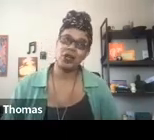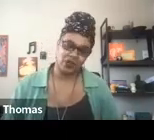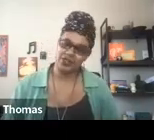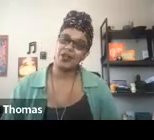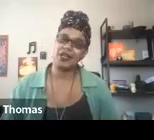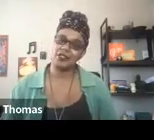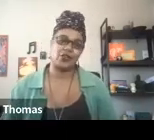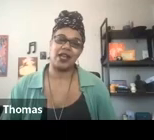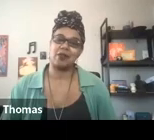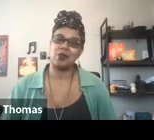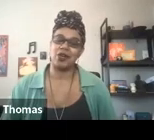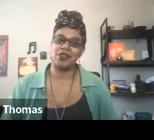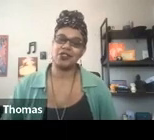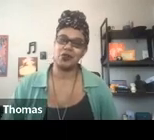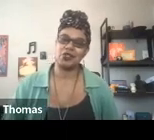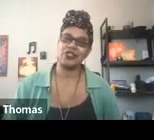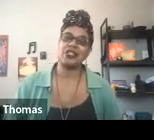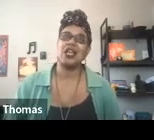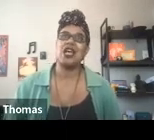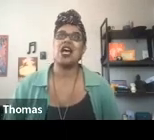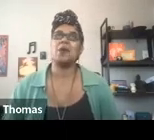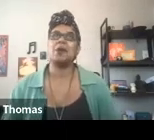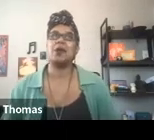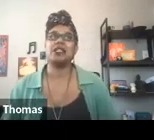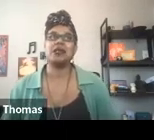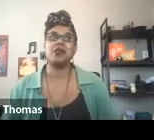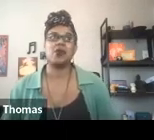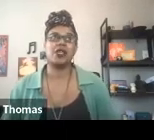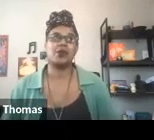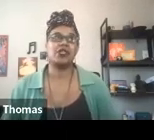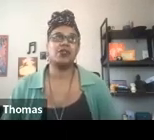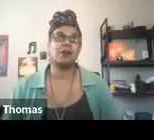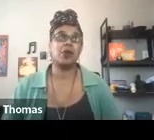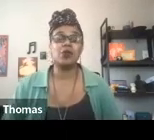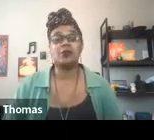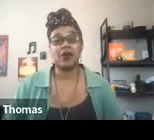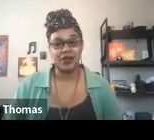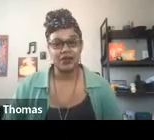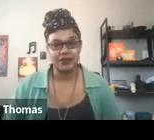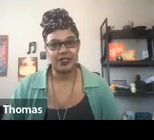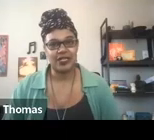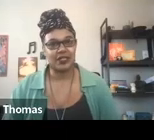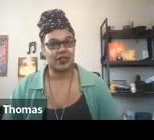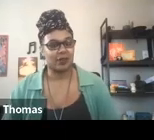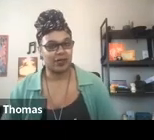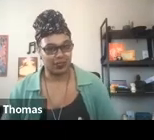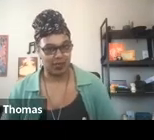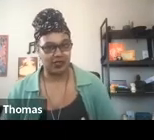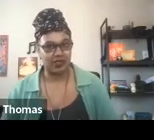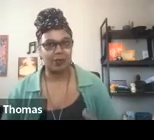We are also on Instagram, we're on the socials. But some of the work that we do that I'm most proud of is our community spaces.